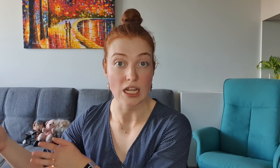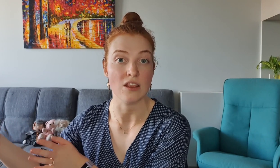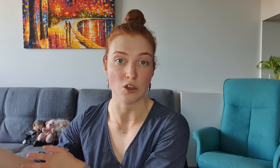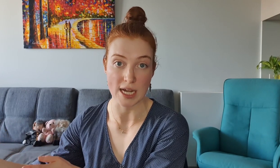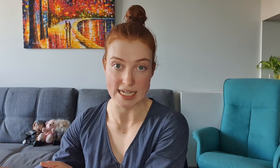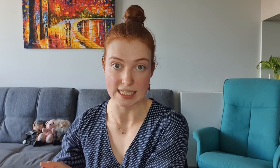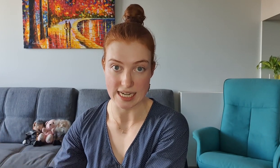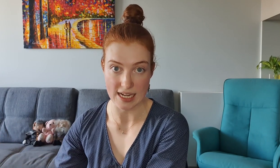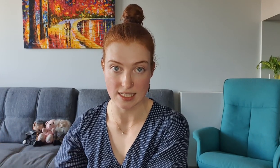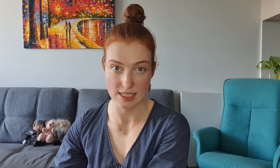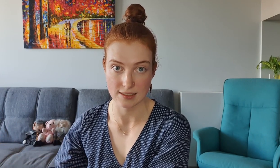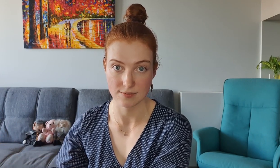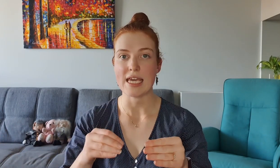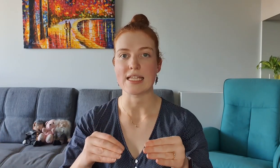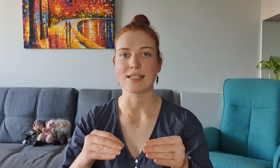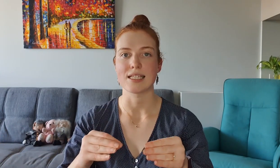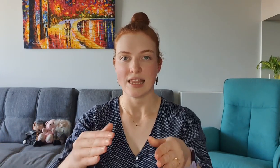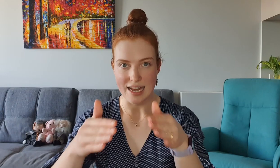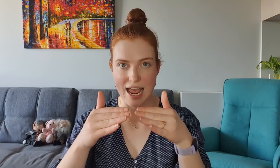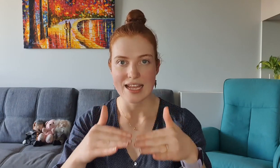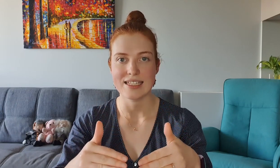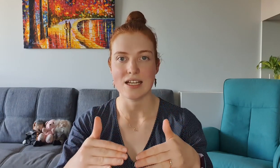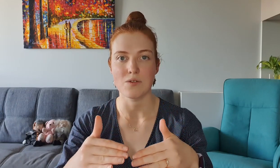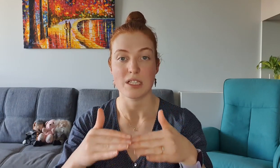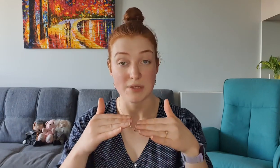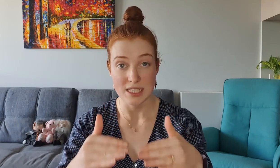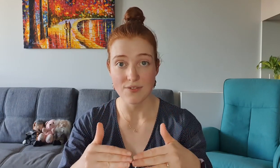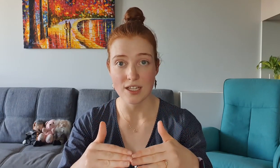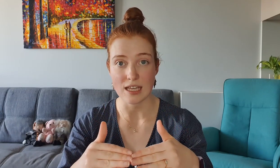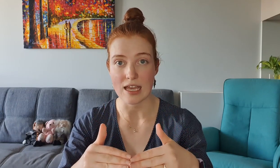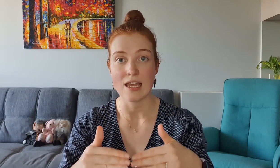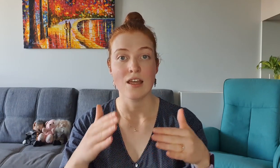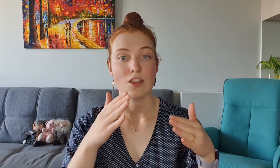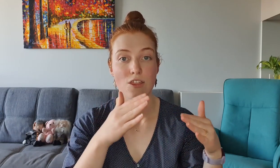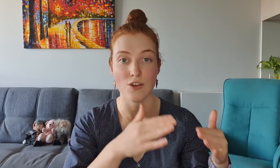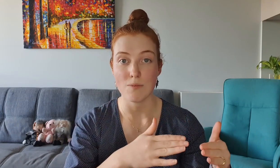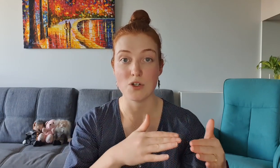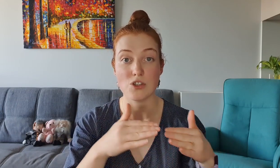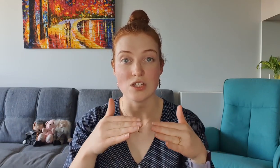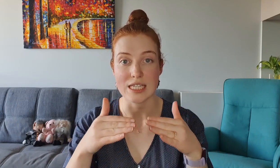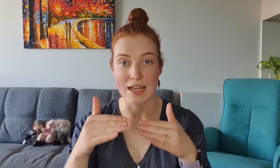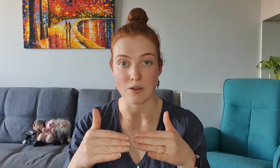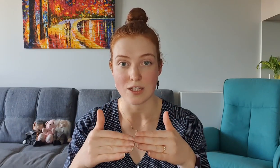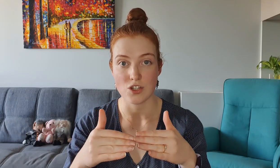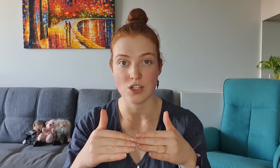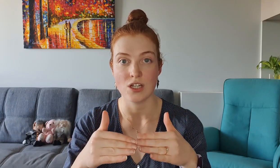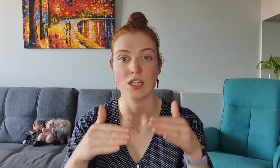in the United States So that means that ASL was specifically the third most used language